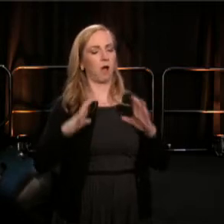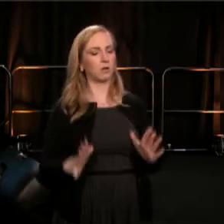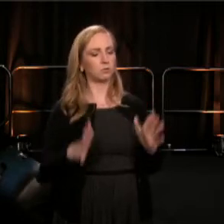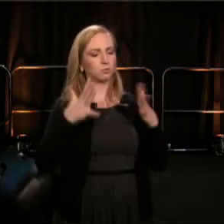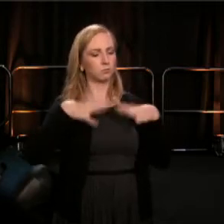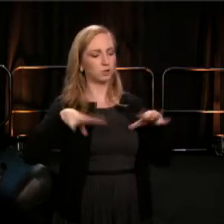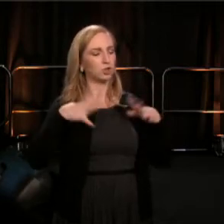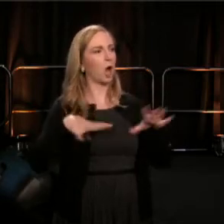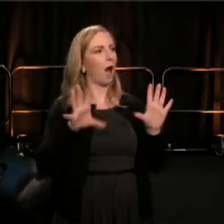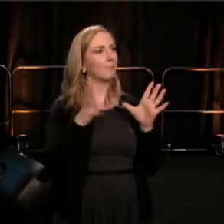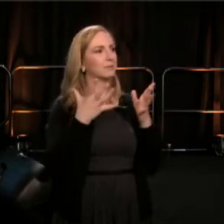to protect families...